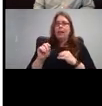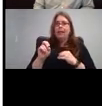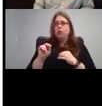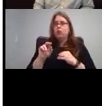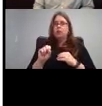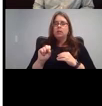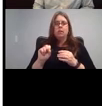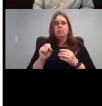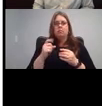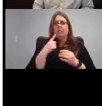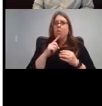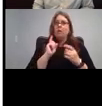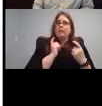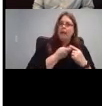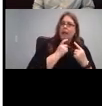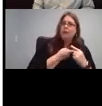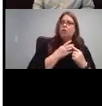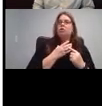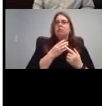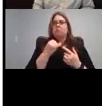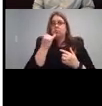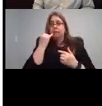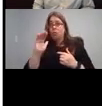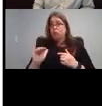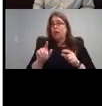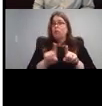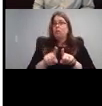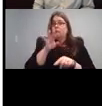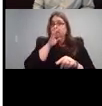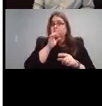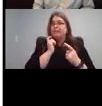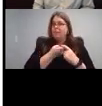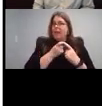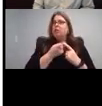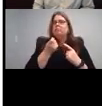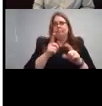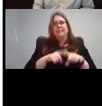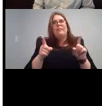have a child who also speak Spanish, the sounds are a bit different than they are in English and but this will just